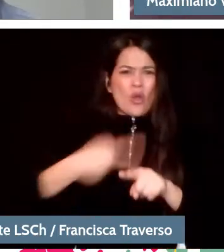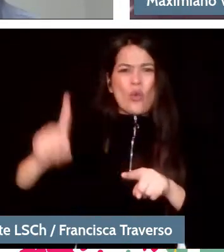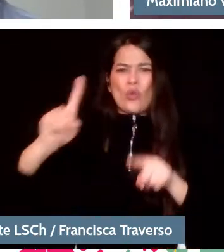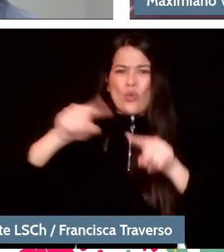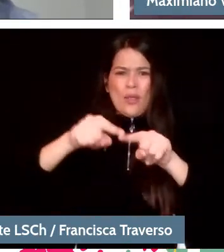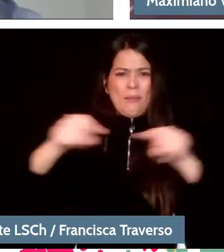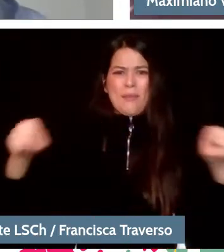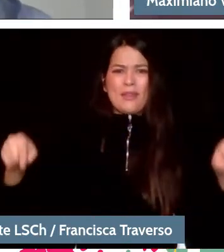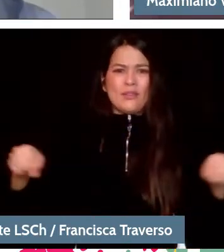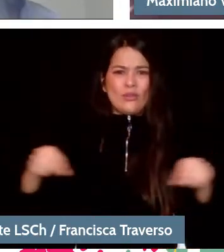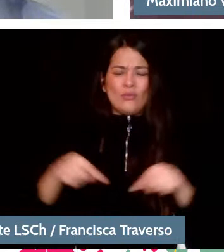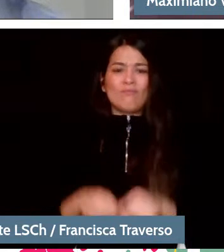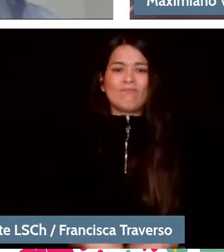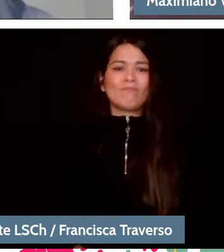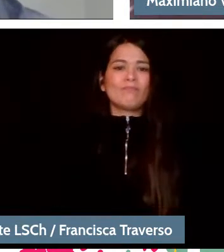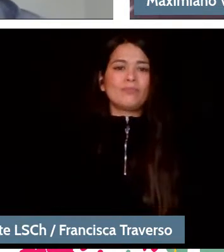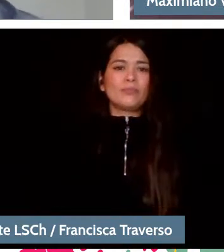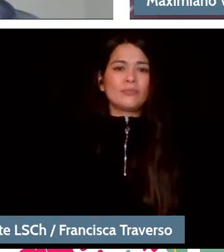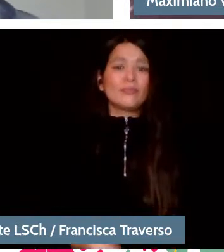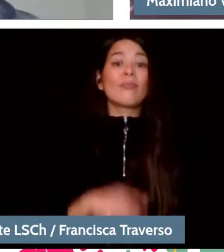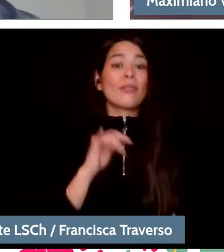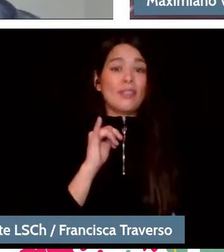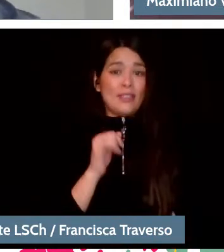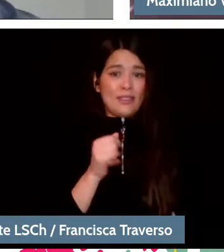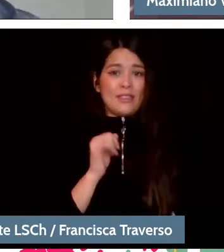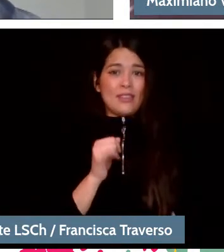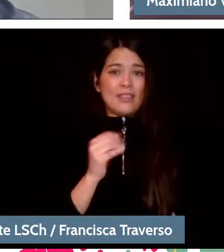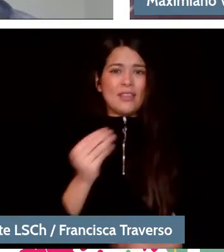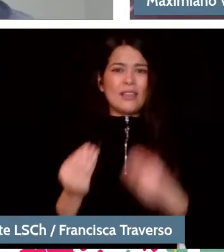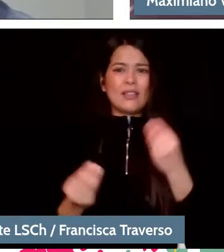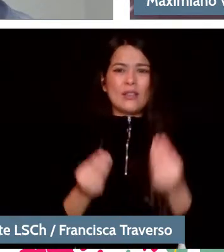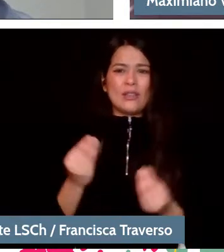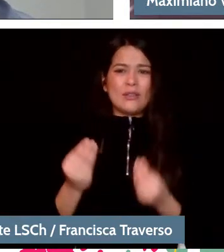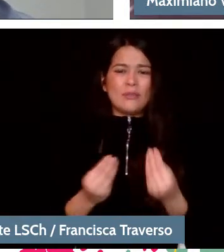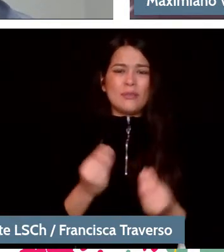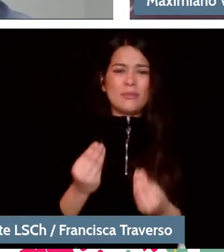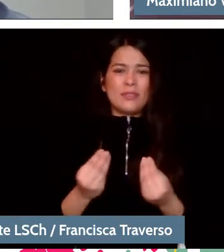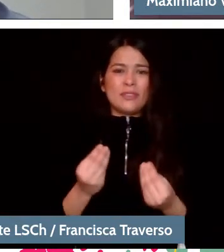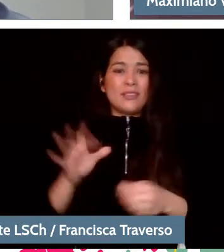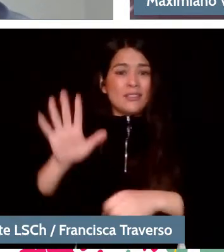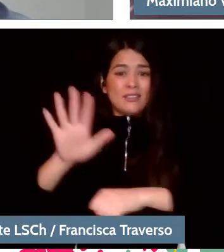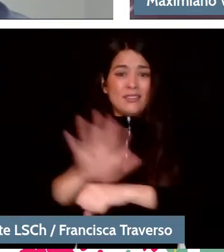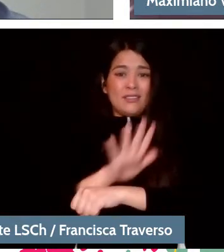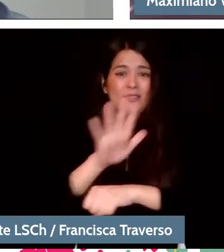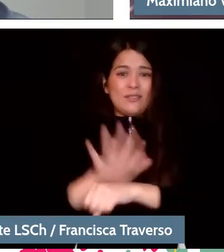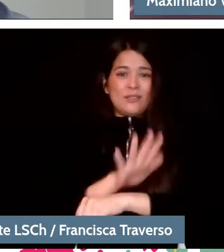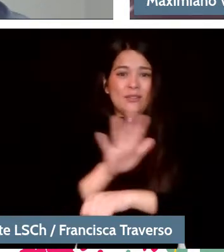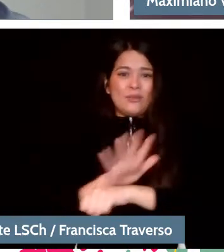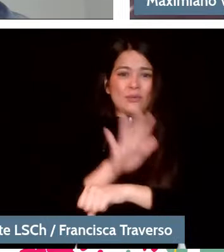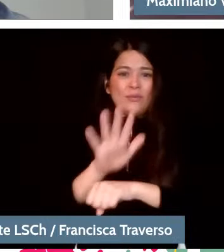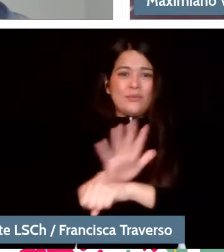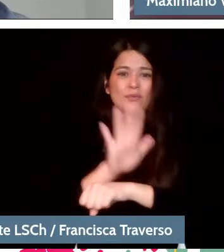That's right, it also happens, for example, in the theater. In the theater of prose,